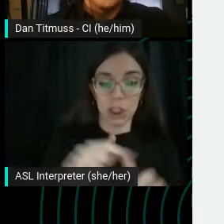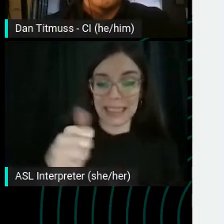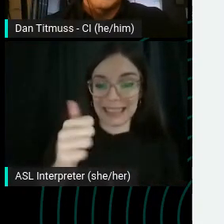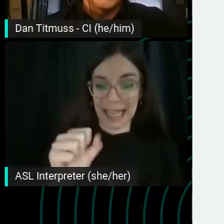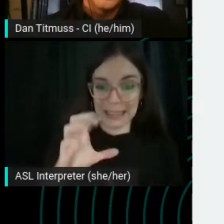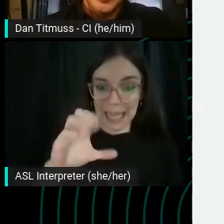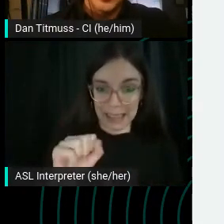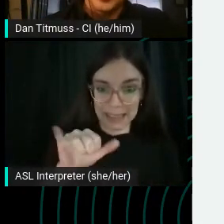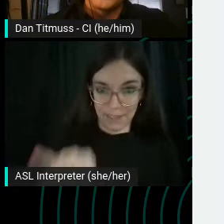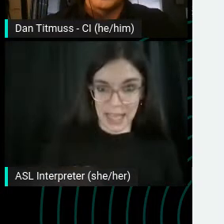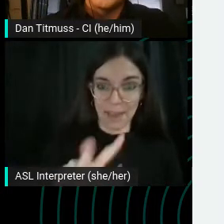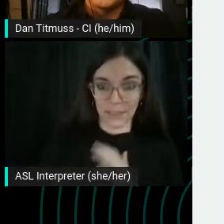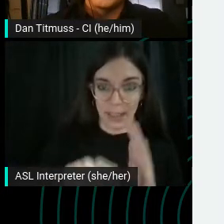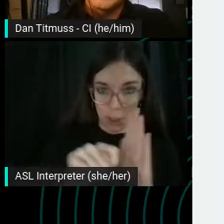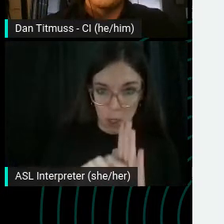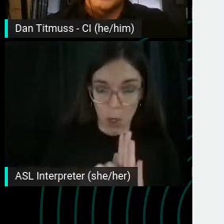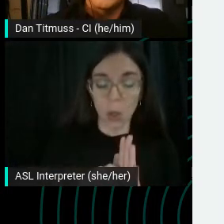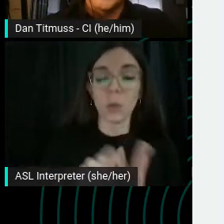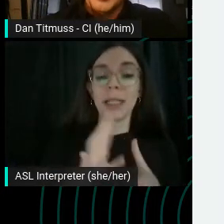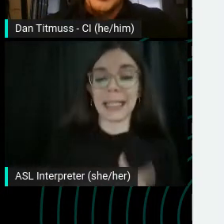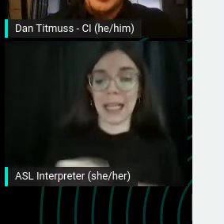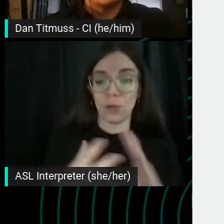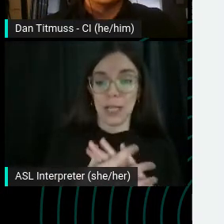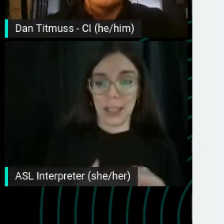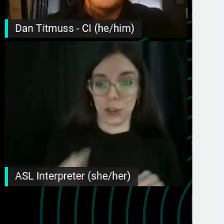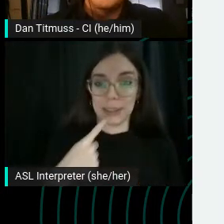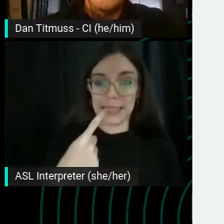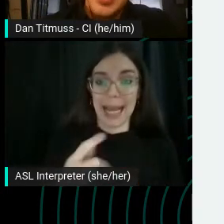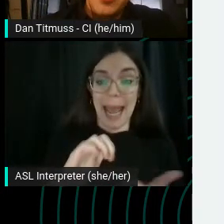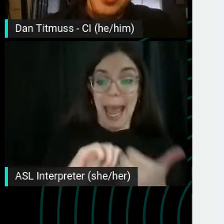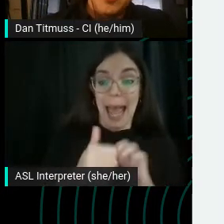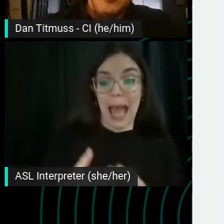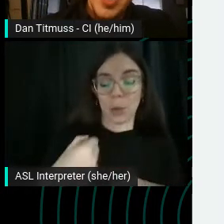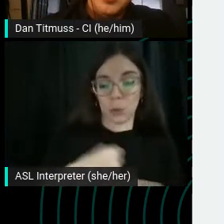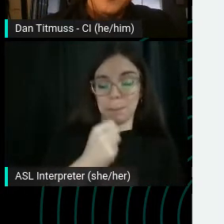The narrator / hostess said, the key phrase, how to make some sourdough bread.